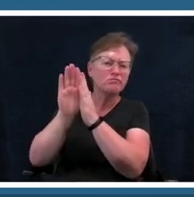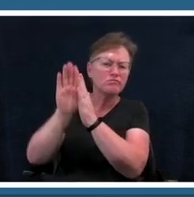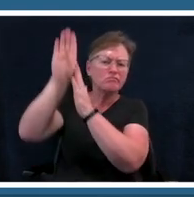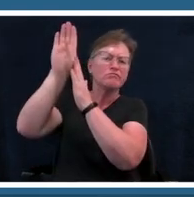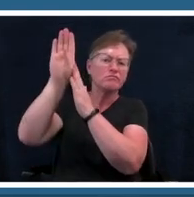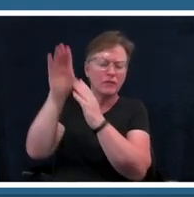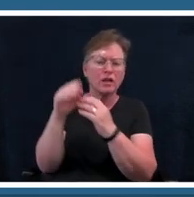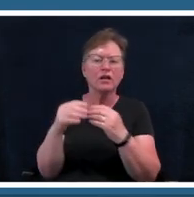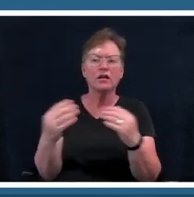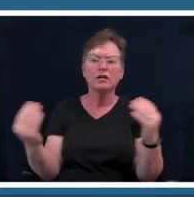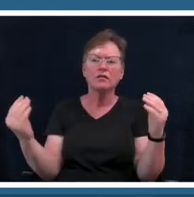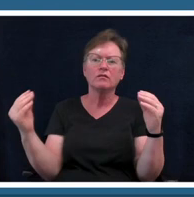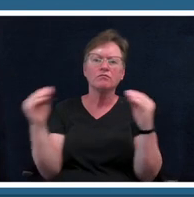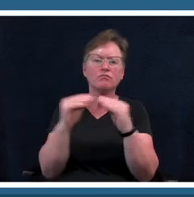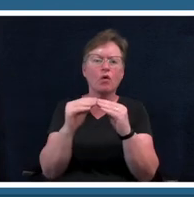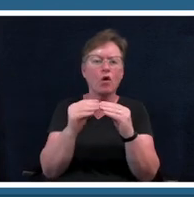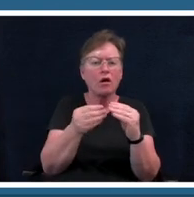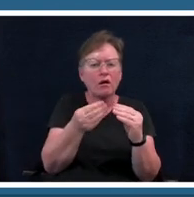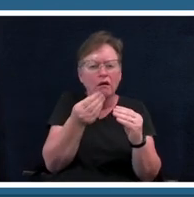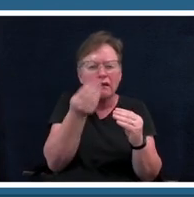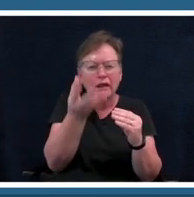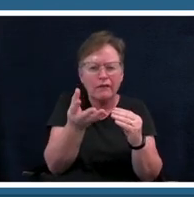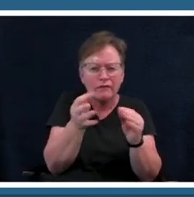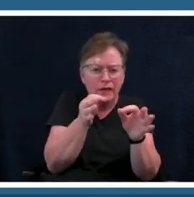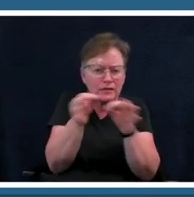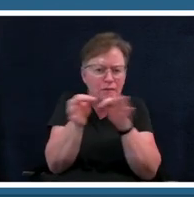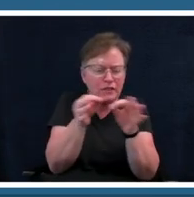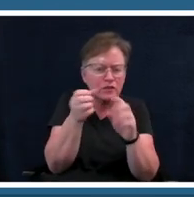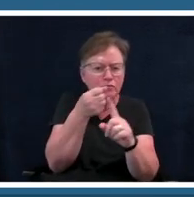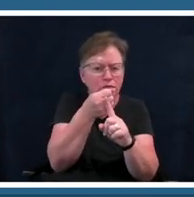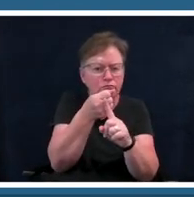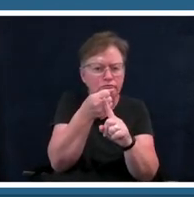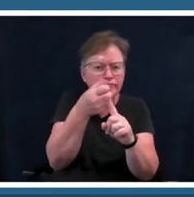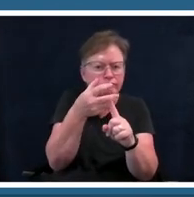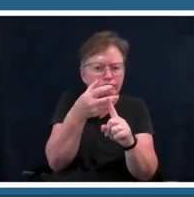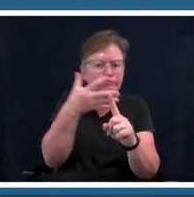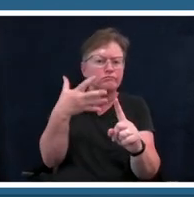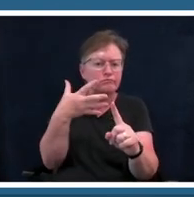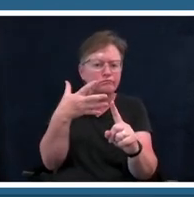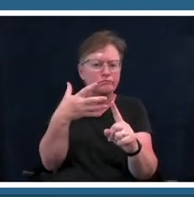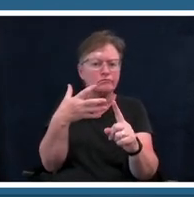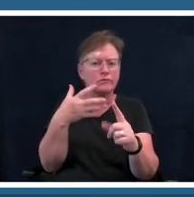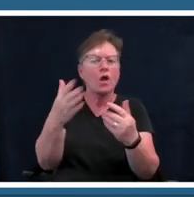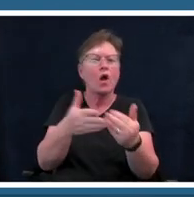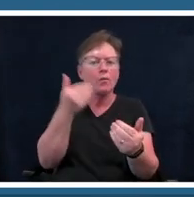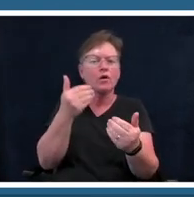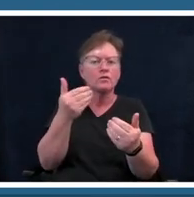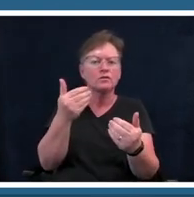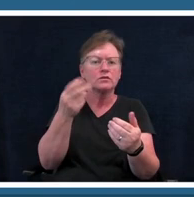giving you a little bit more explanation um almost just before the com the b